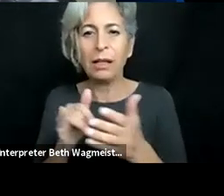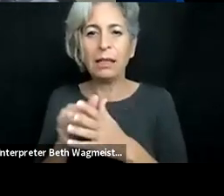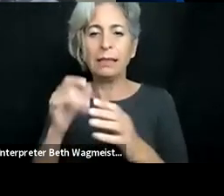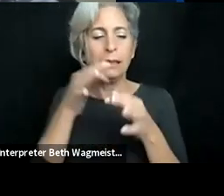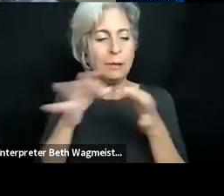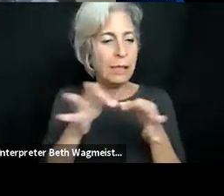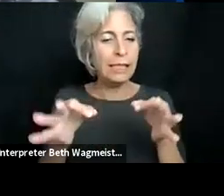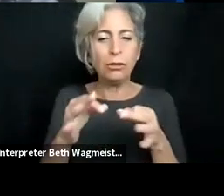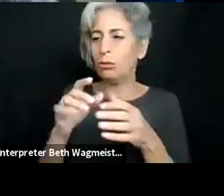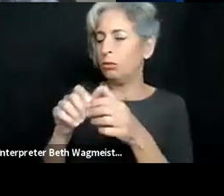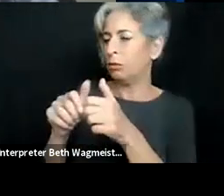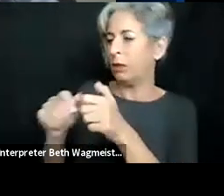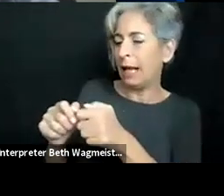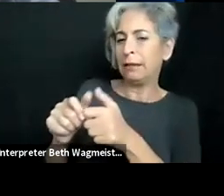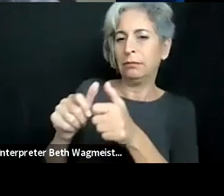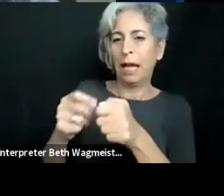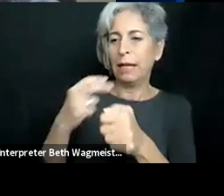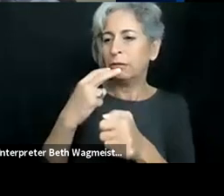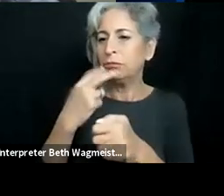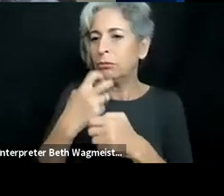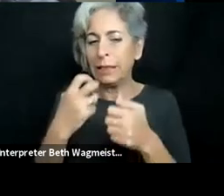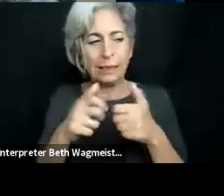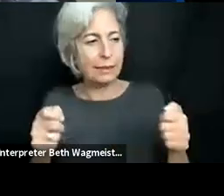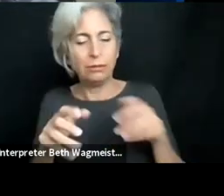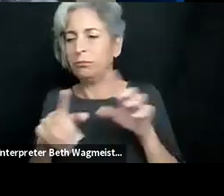that it is a completely accessible to everyone? Will be we do have